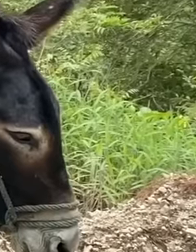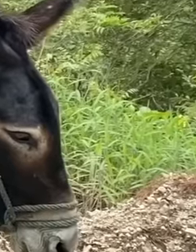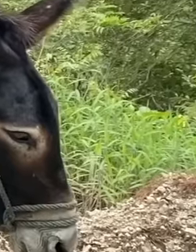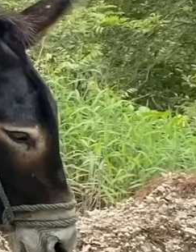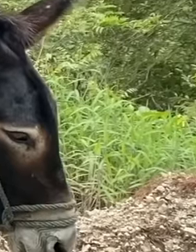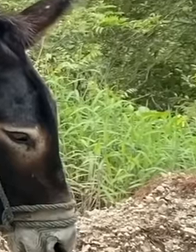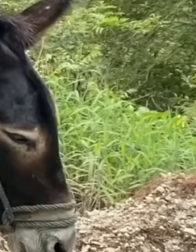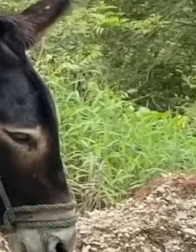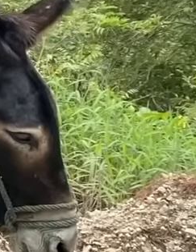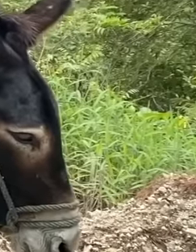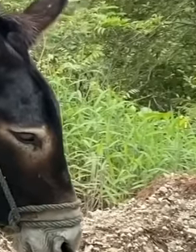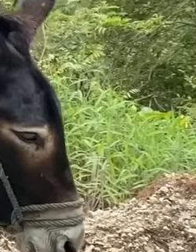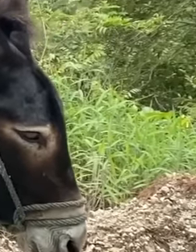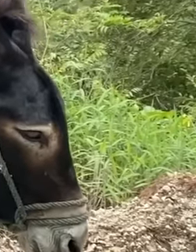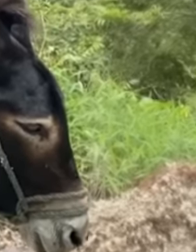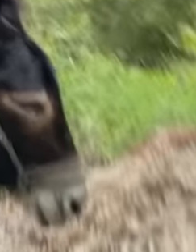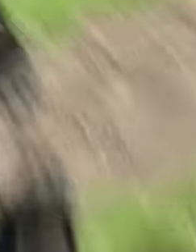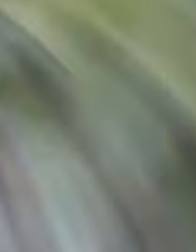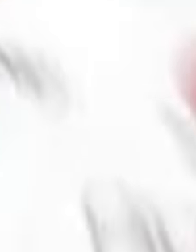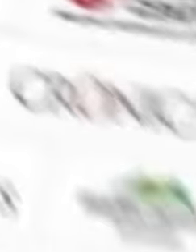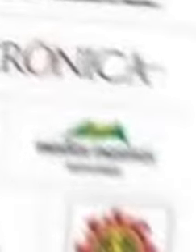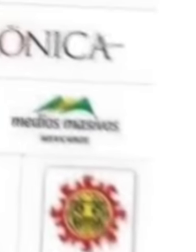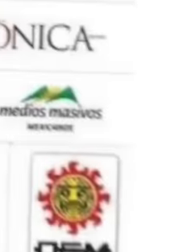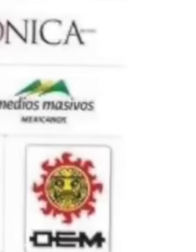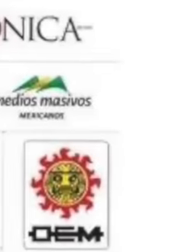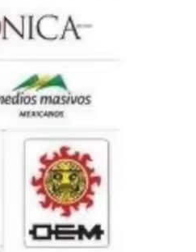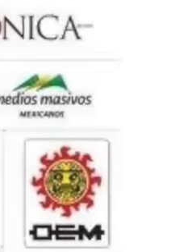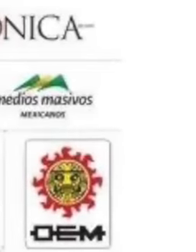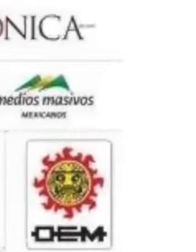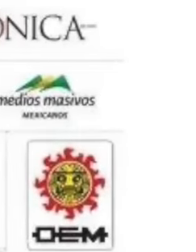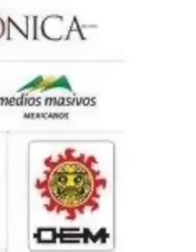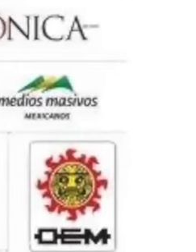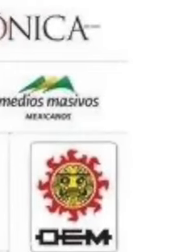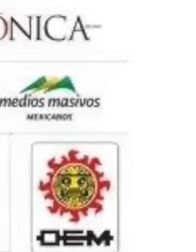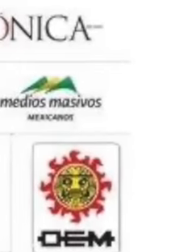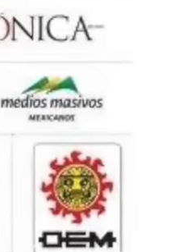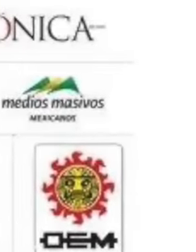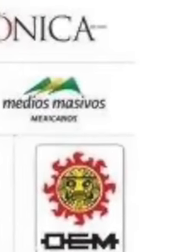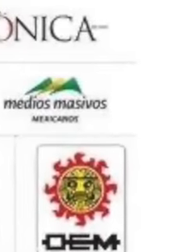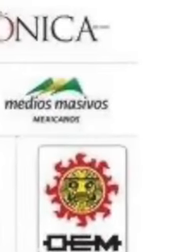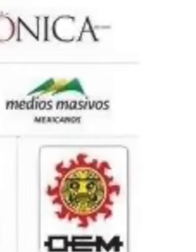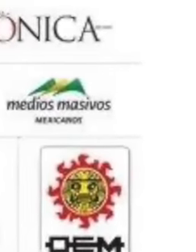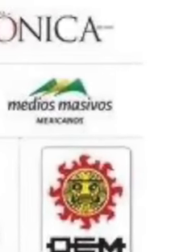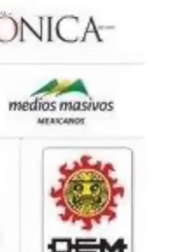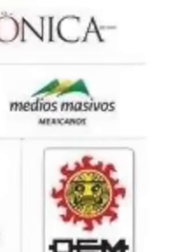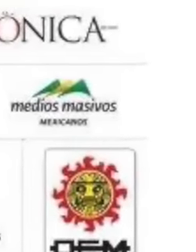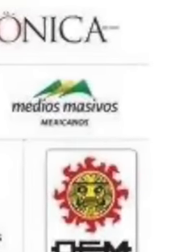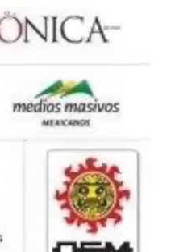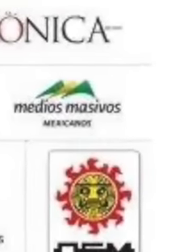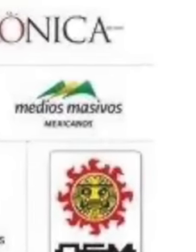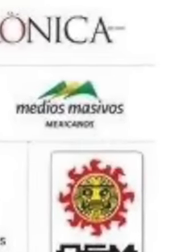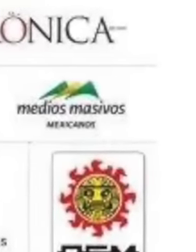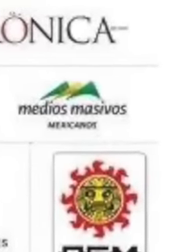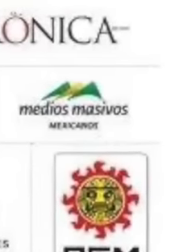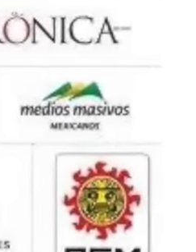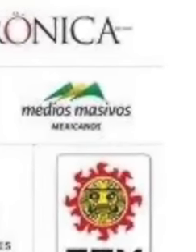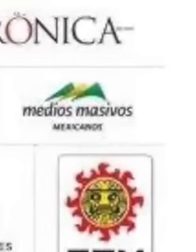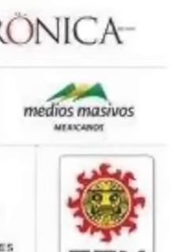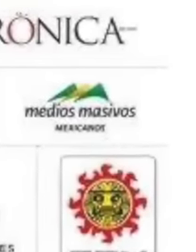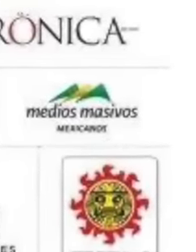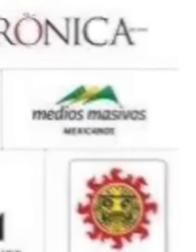abandoned. In these 6 years, the major media have been looking for